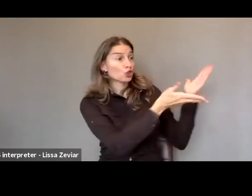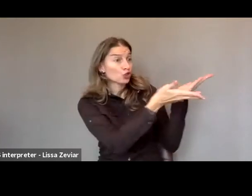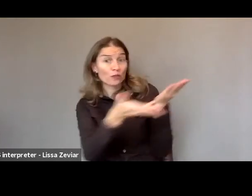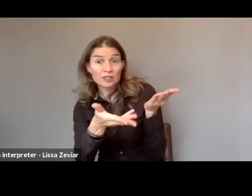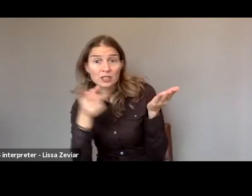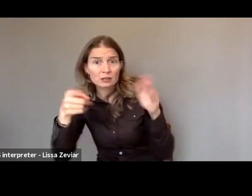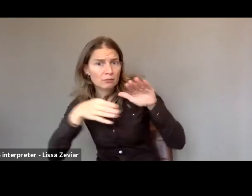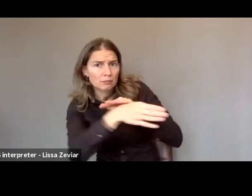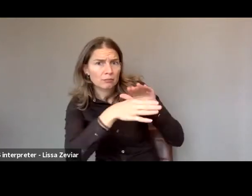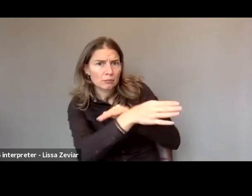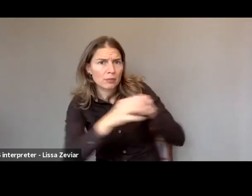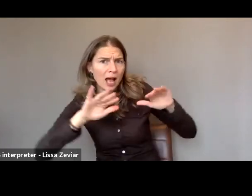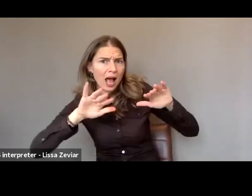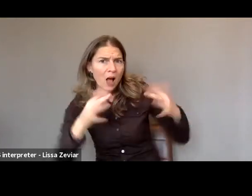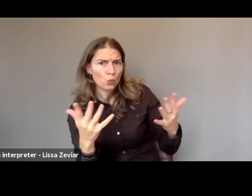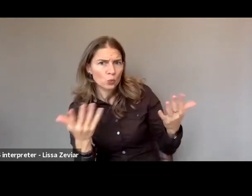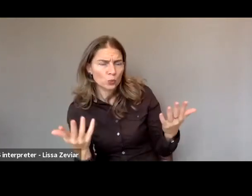Please, can you put the next slide?